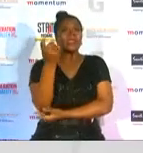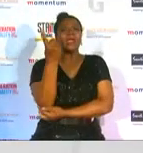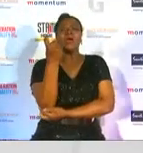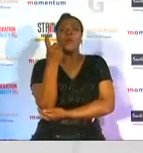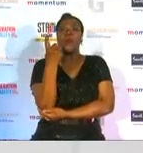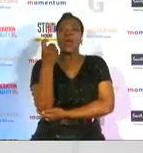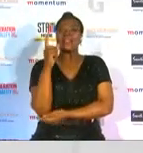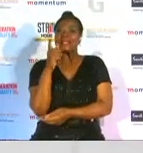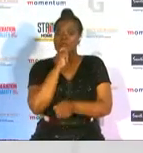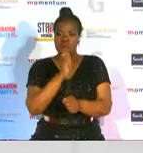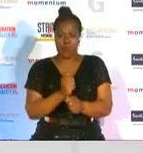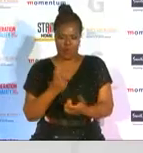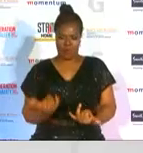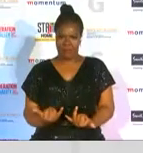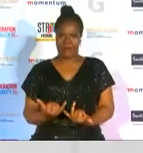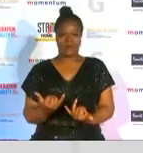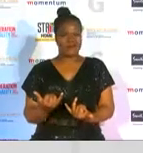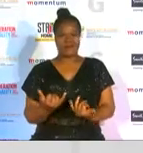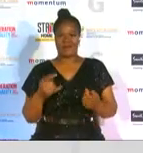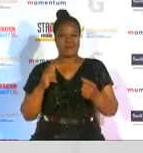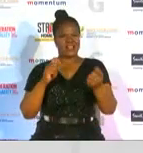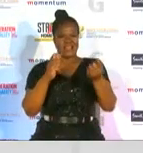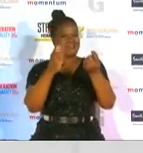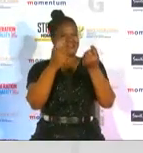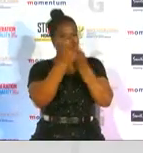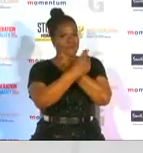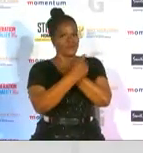true is that transformation will grow when publicity